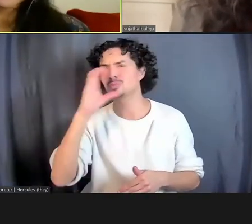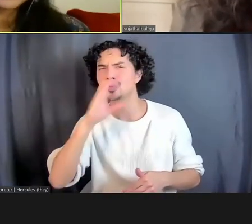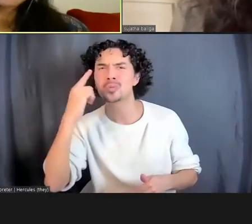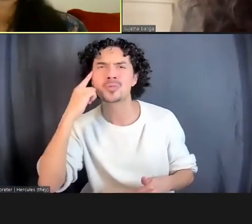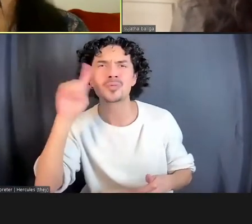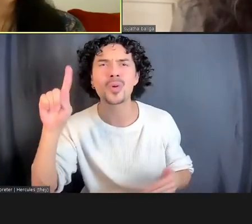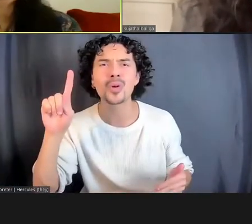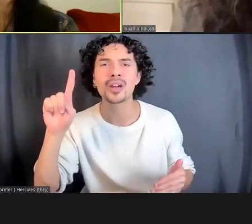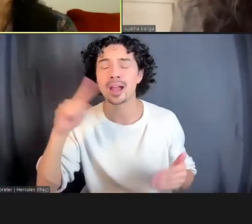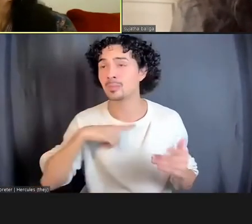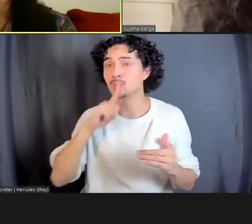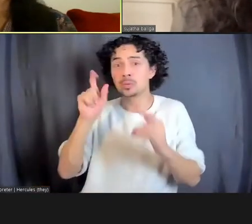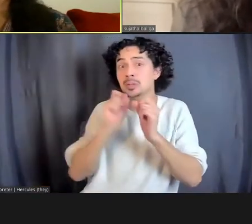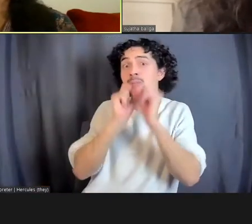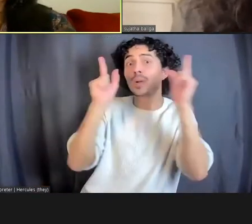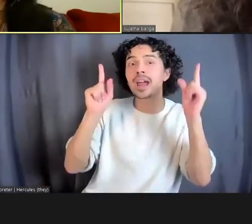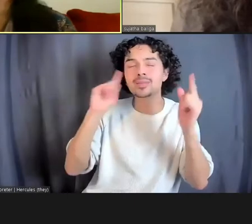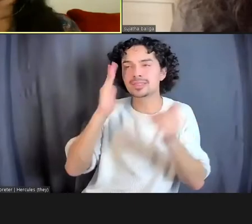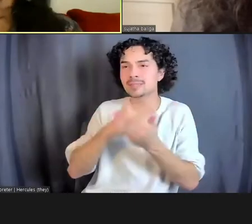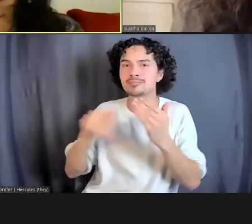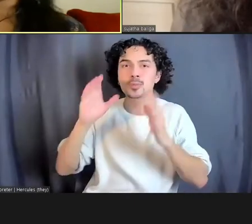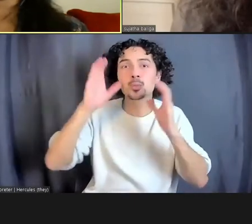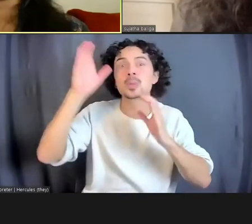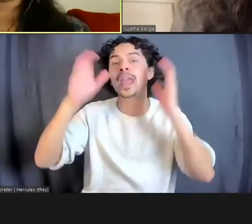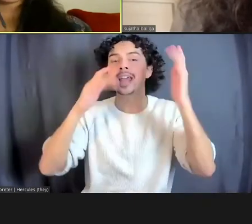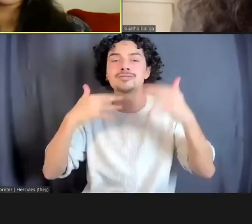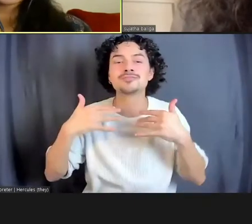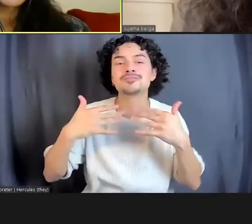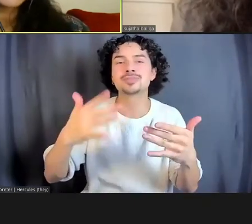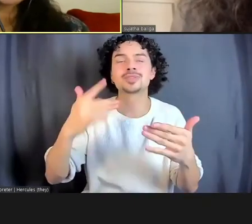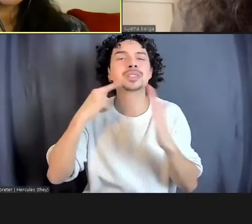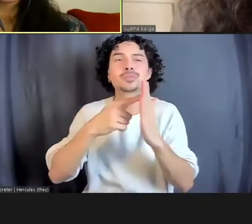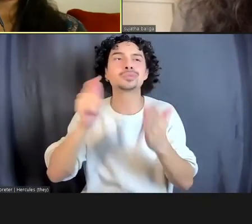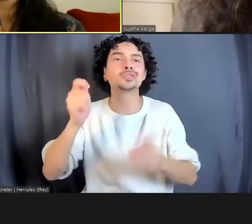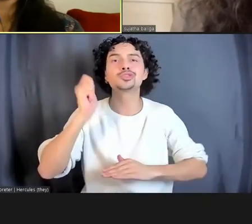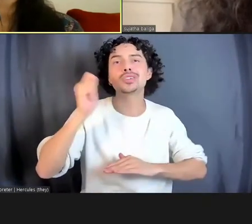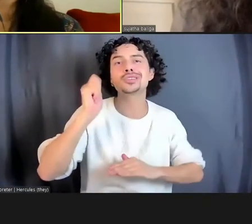They could be creative things that judges and lawyers probably would never